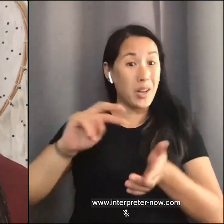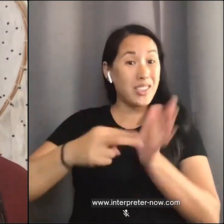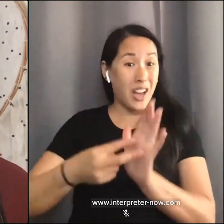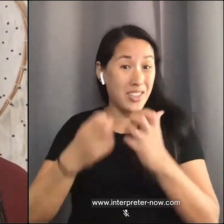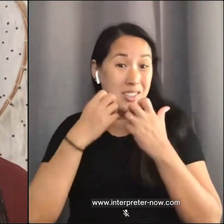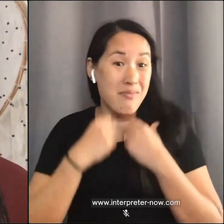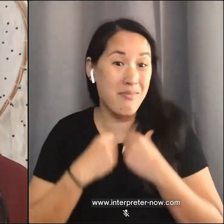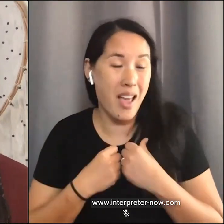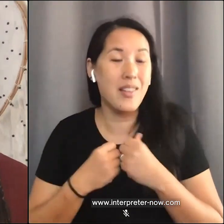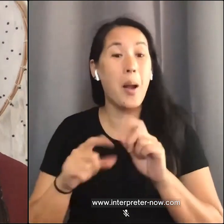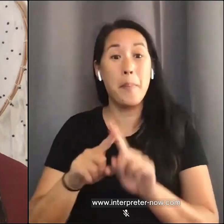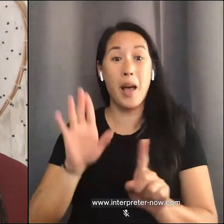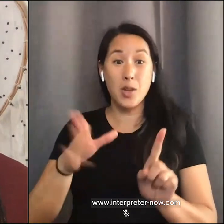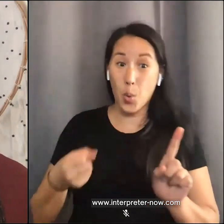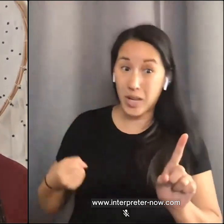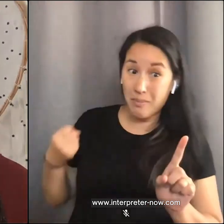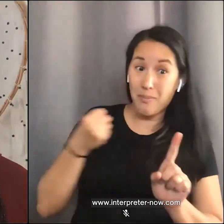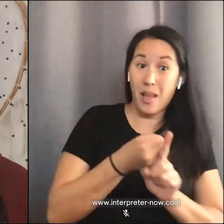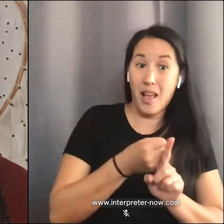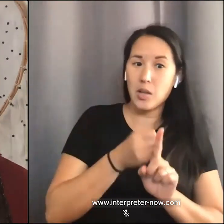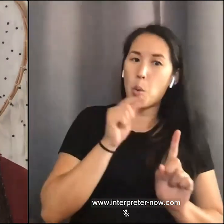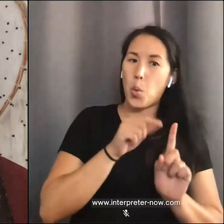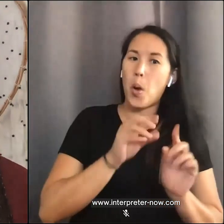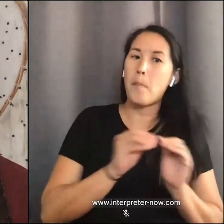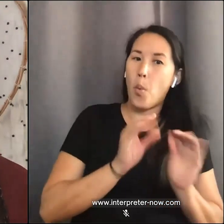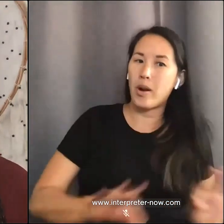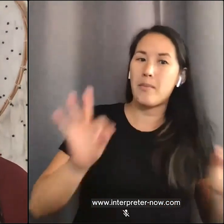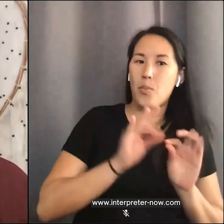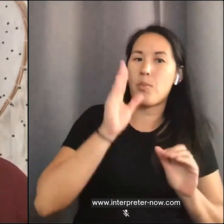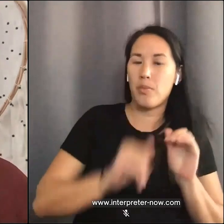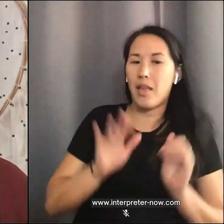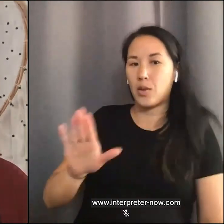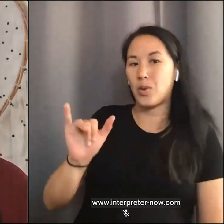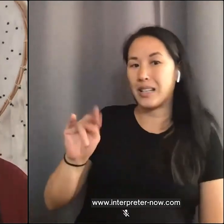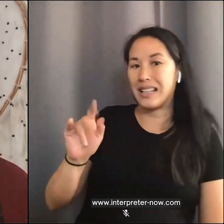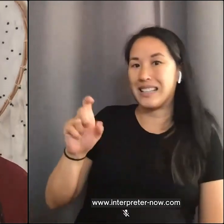is far more important than what your intentions were. I hope if you walk away with nothing,